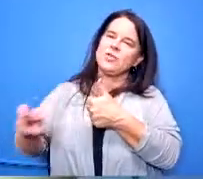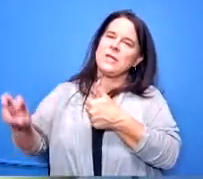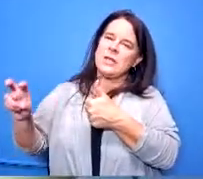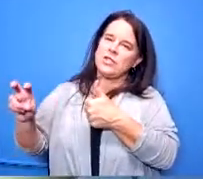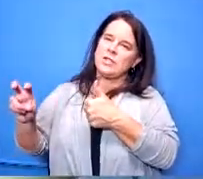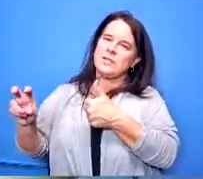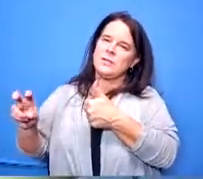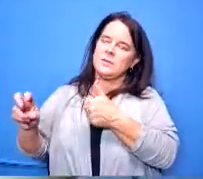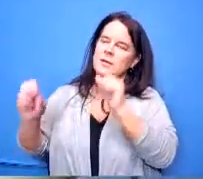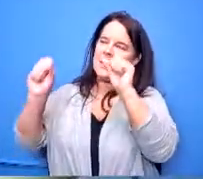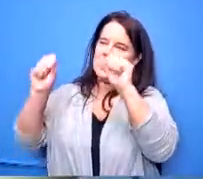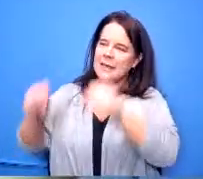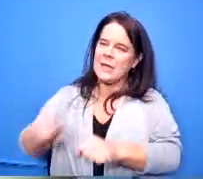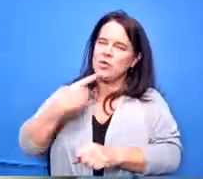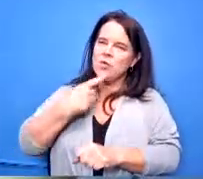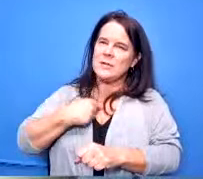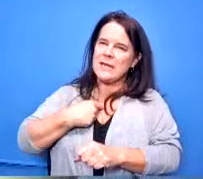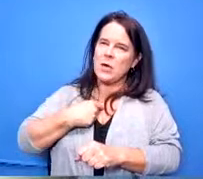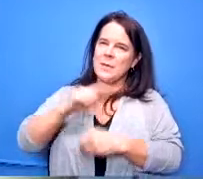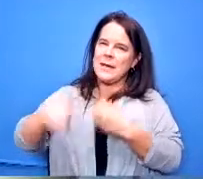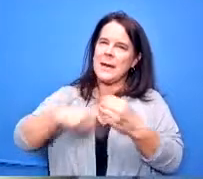can you just tell me a little bit about some of the options that you guys are looking at